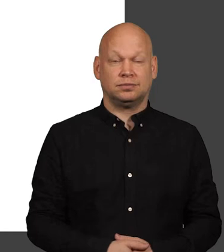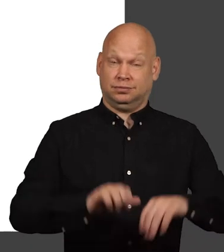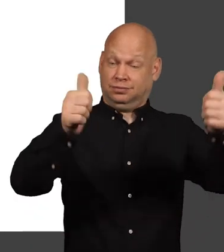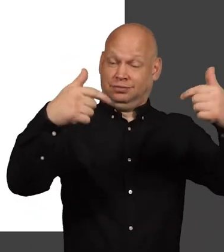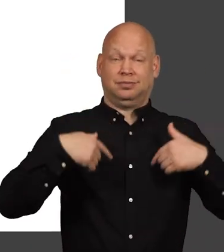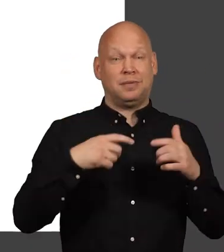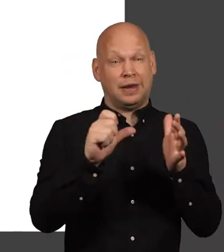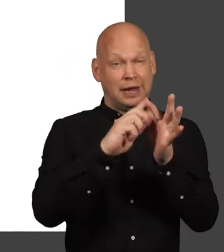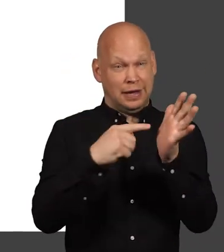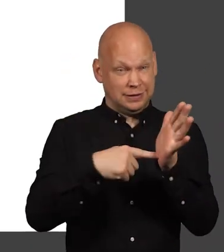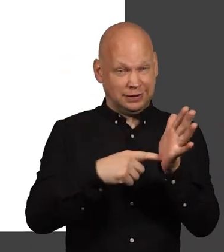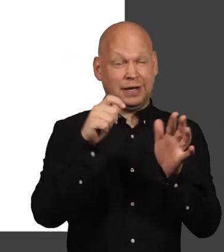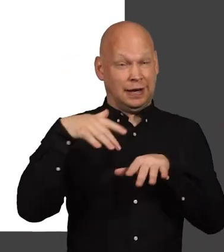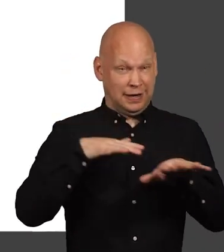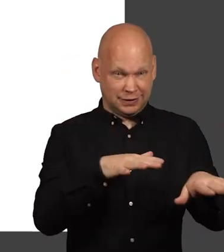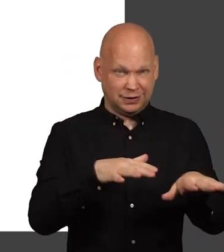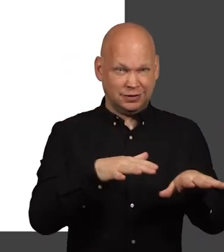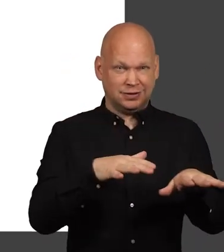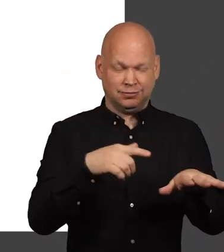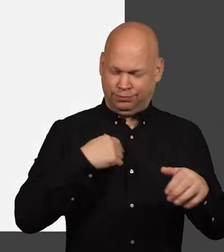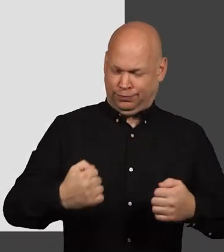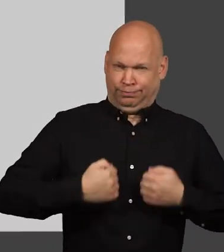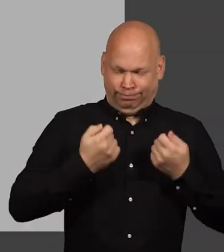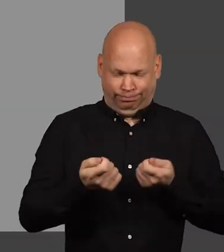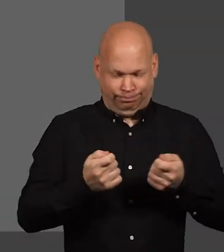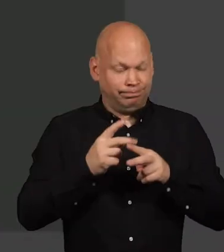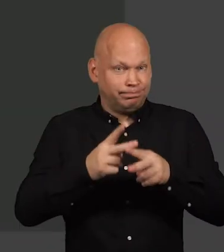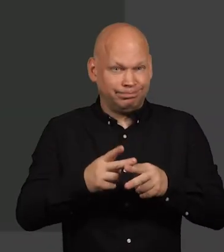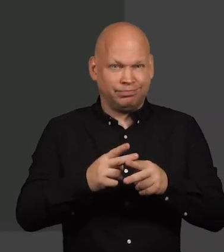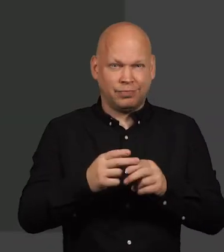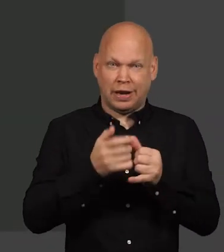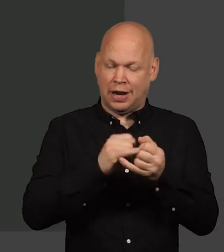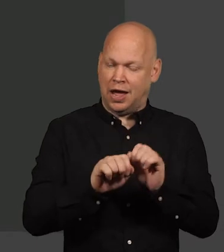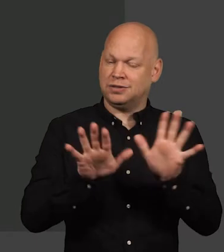hello we're cadent we own operate and maintain the largest gas distribution network